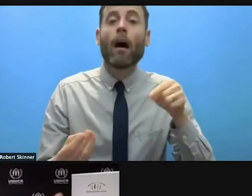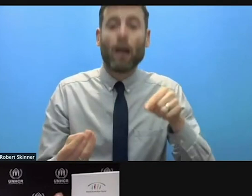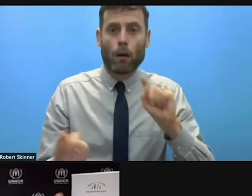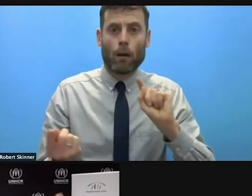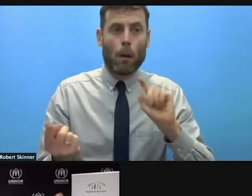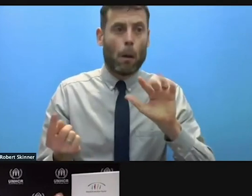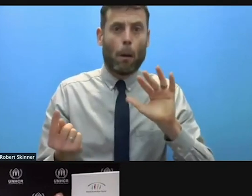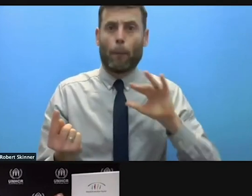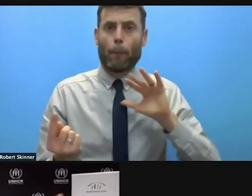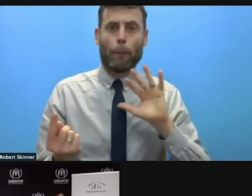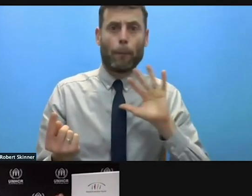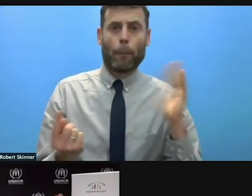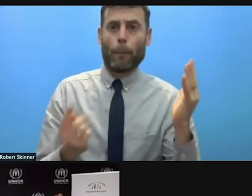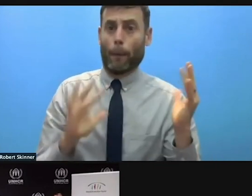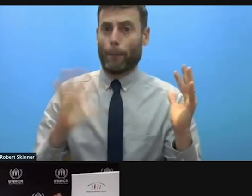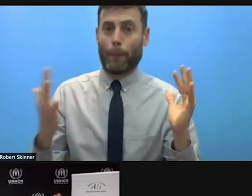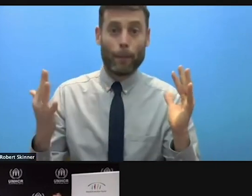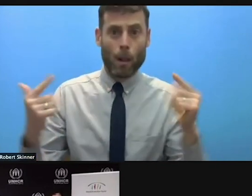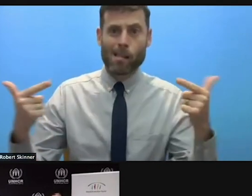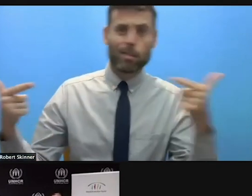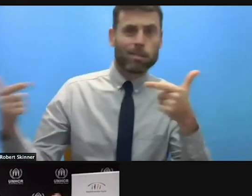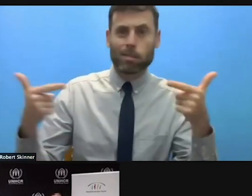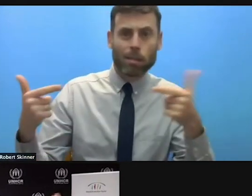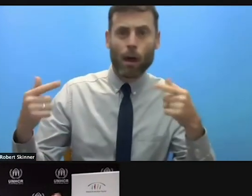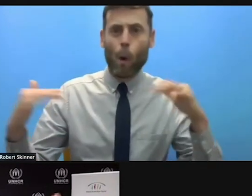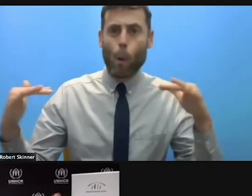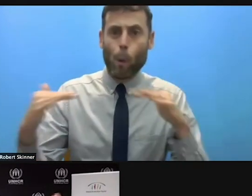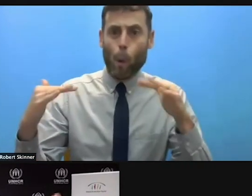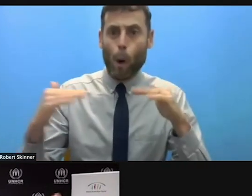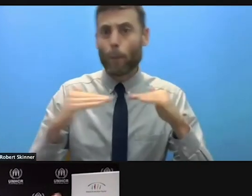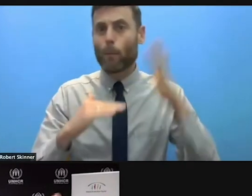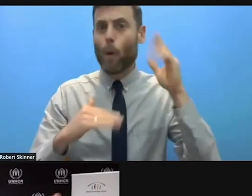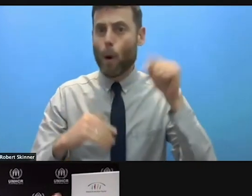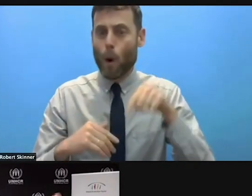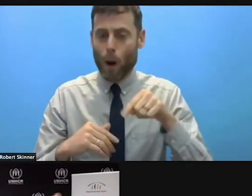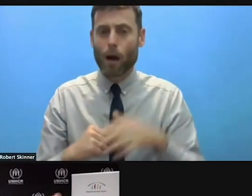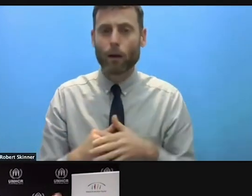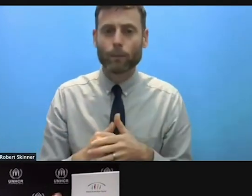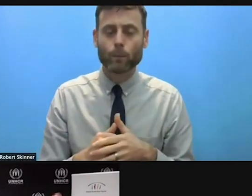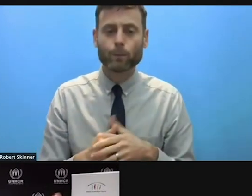climate migrates. On the question of gender based violence which is something